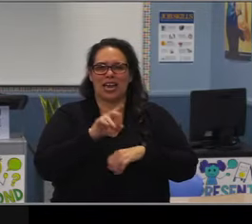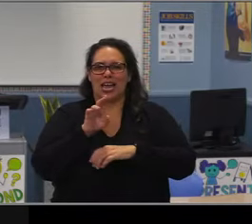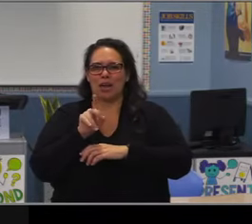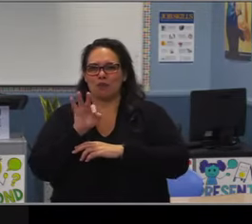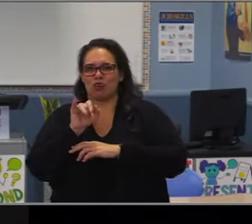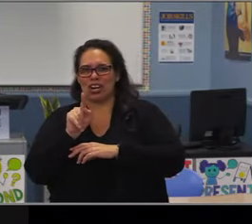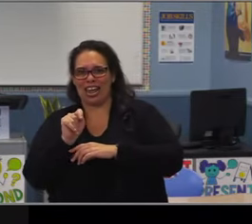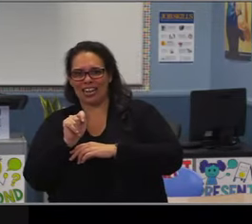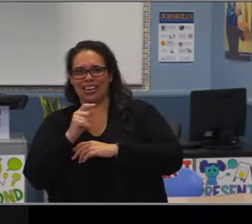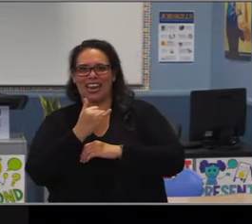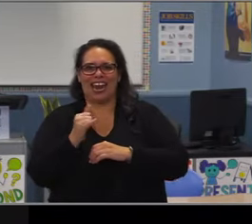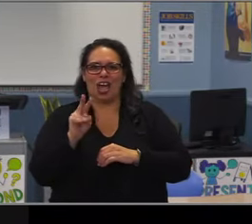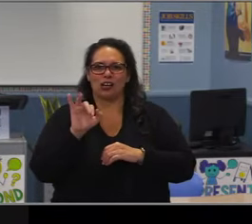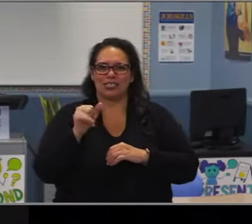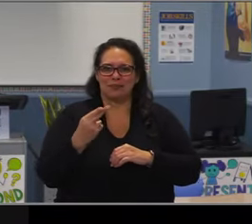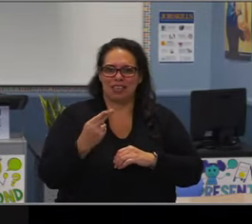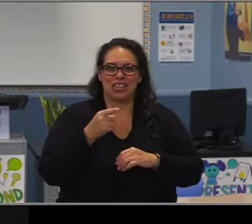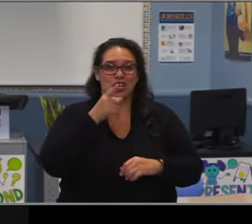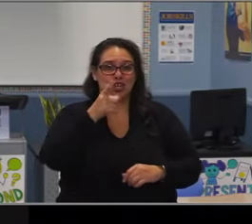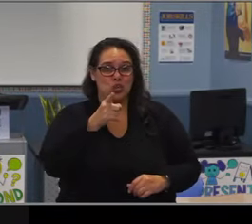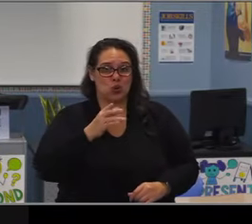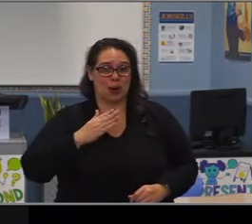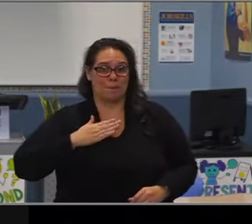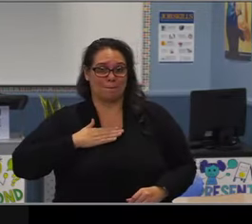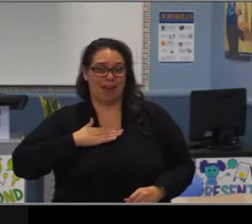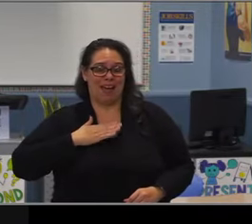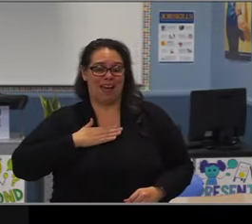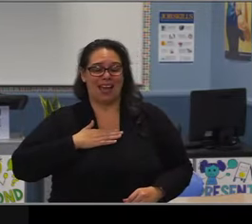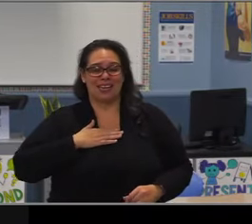Mr. Meyer, today, we are celebrating you.